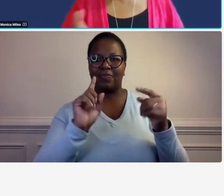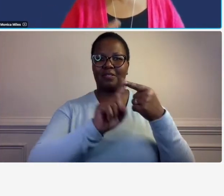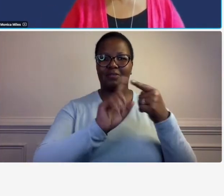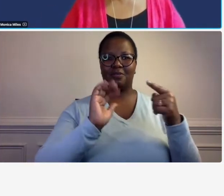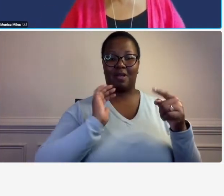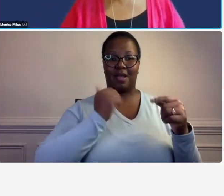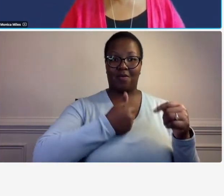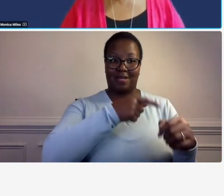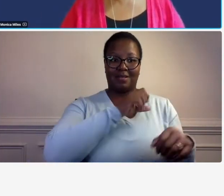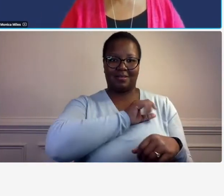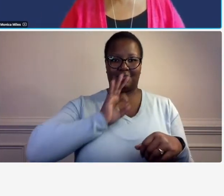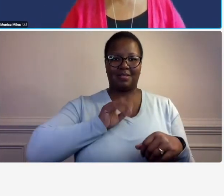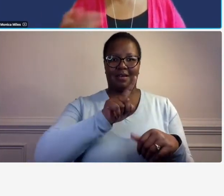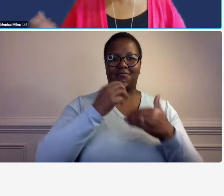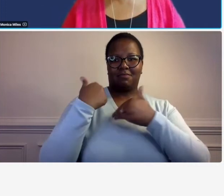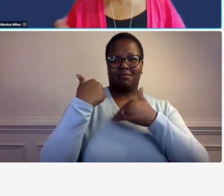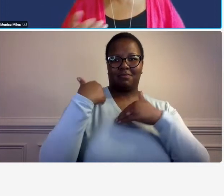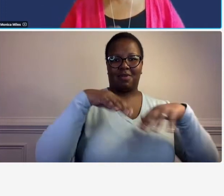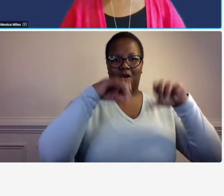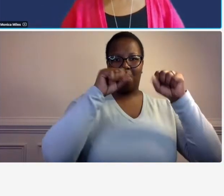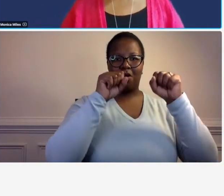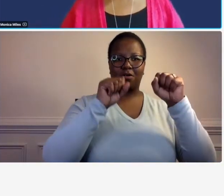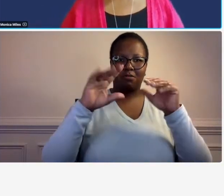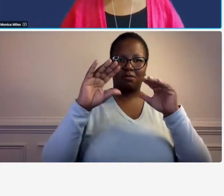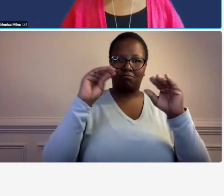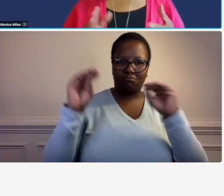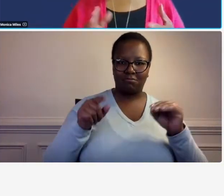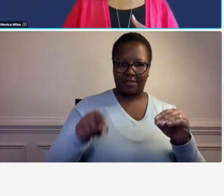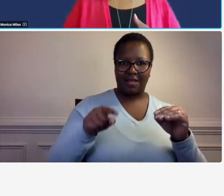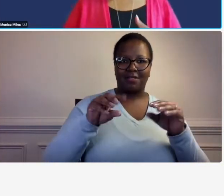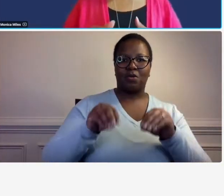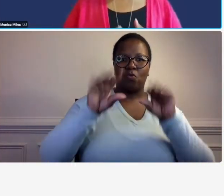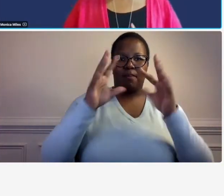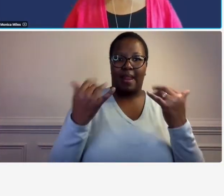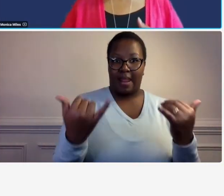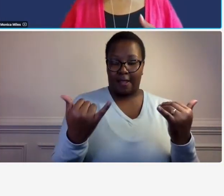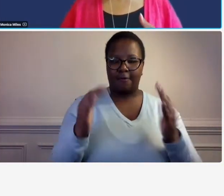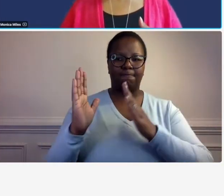is you know that's that's um behind the webinar so okay so just based on that information i i know